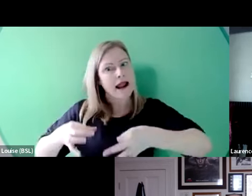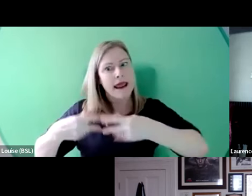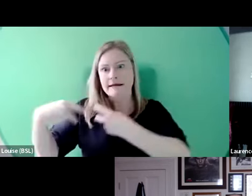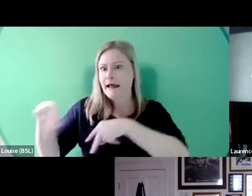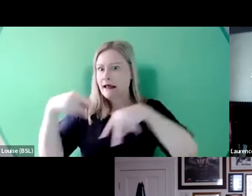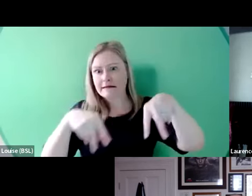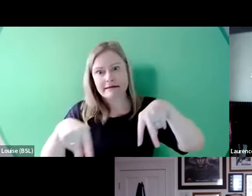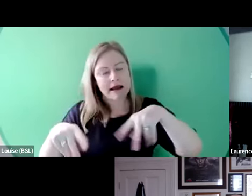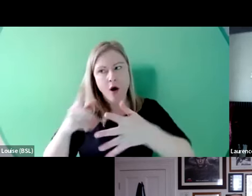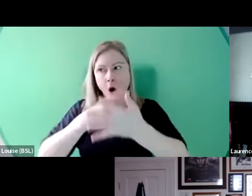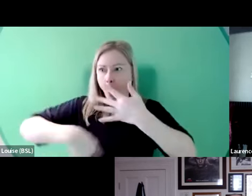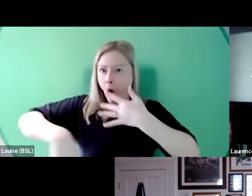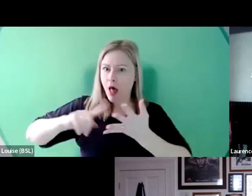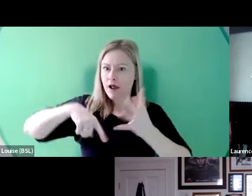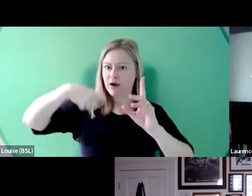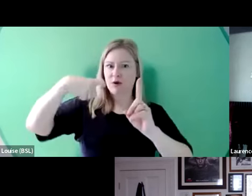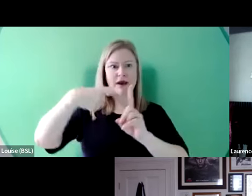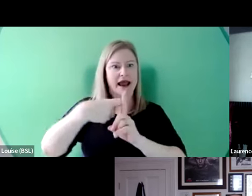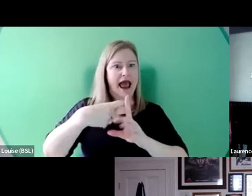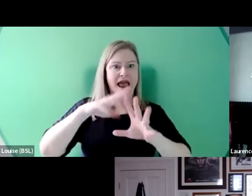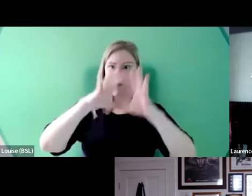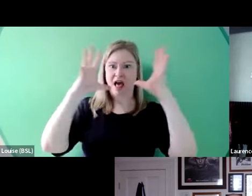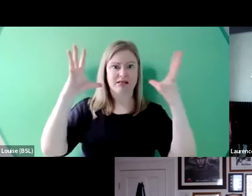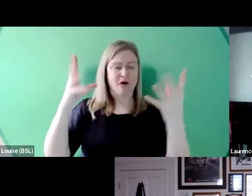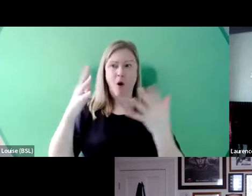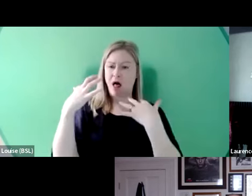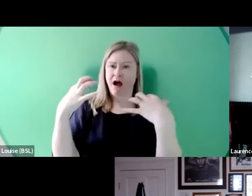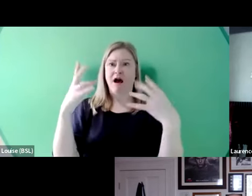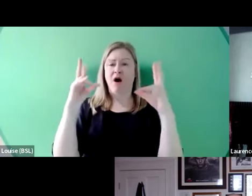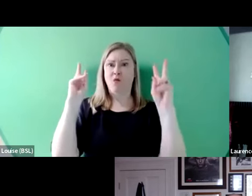which just got the whole audience talking about it, the whole country talking about it.